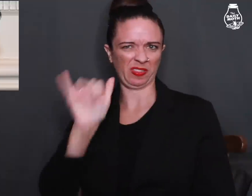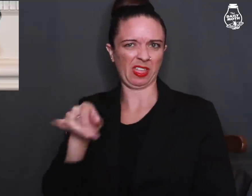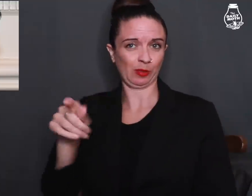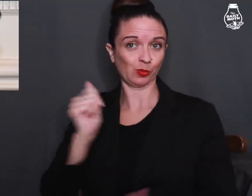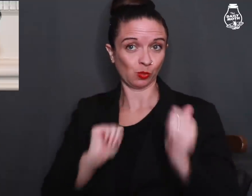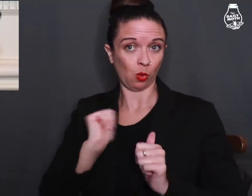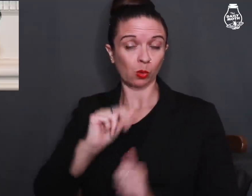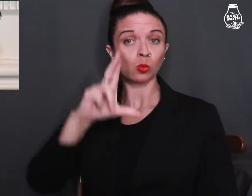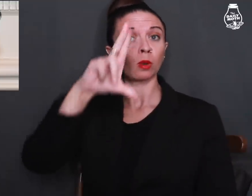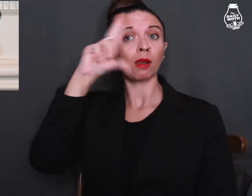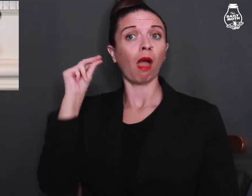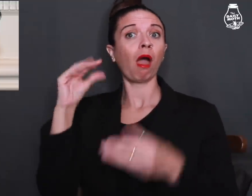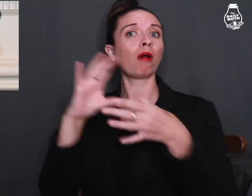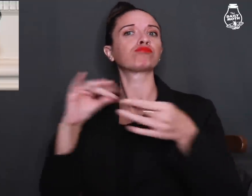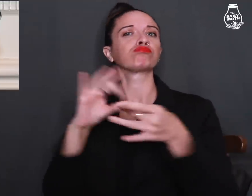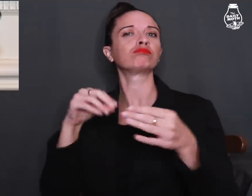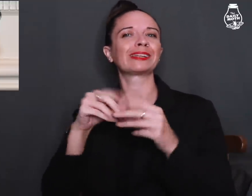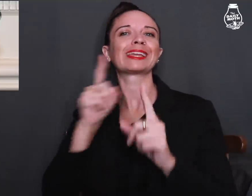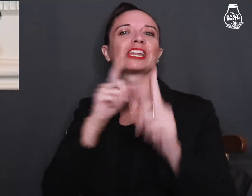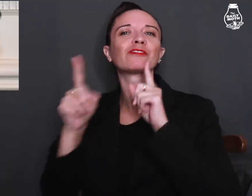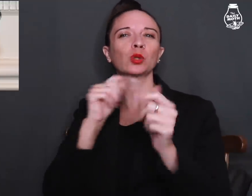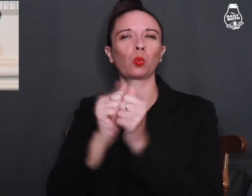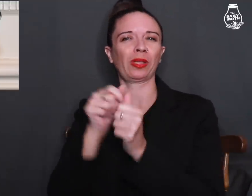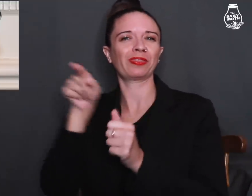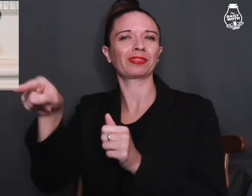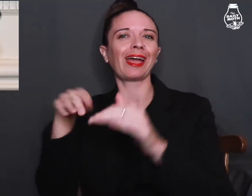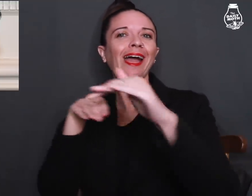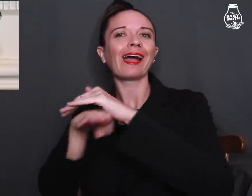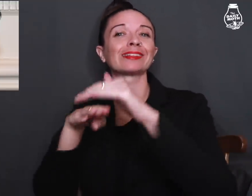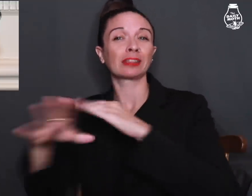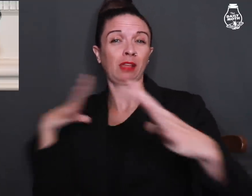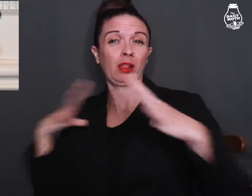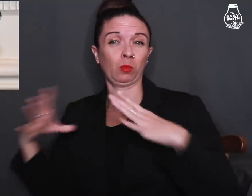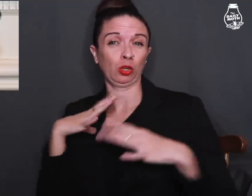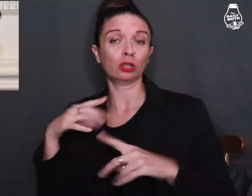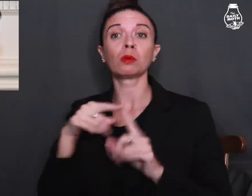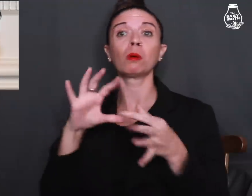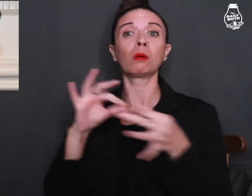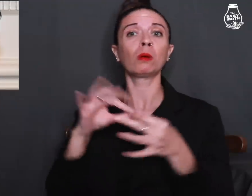for the show. Nyle said in an interview with "Access Hollywood" that